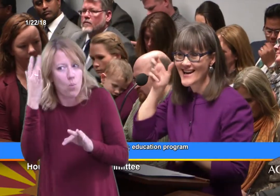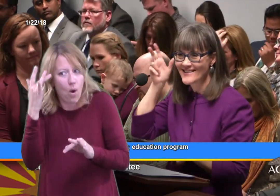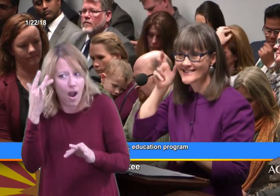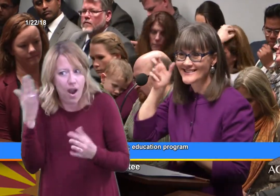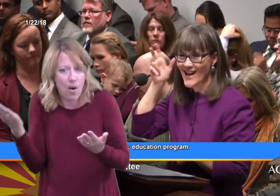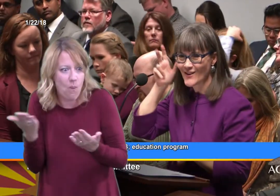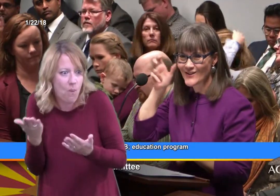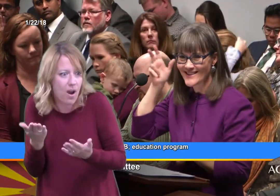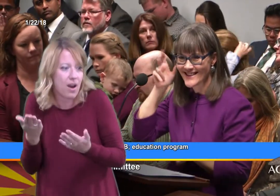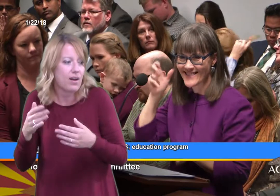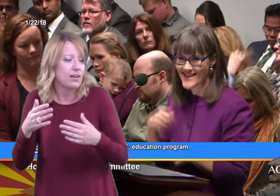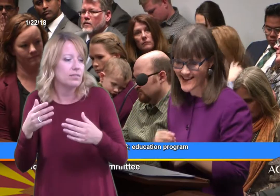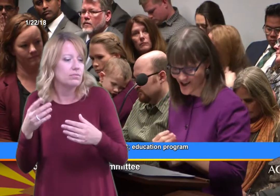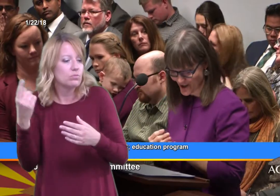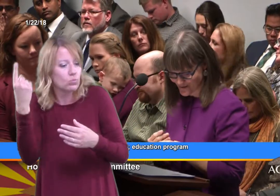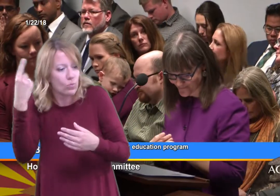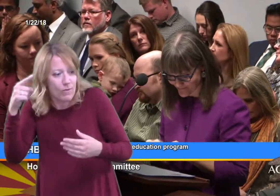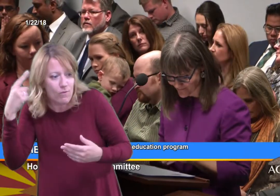and the sound that they hear.